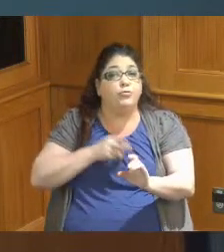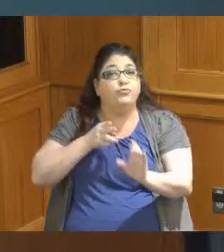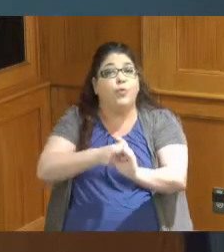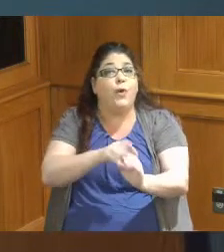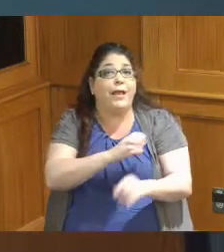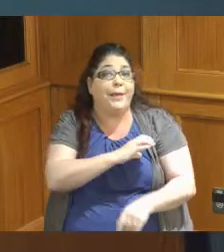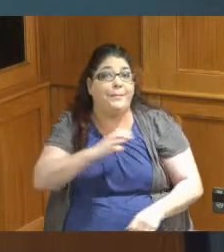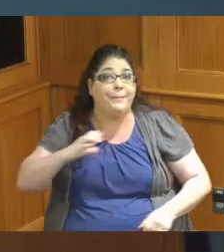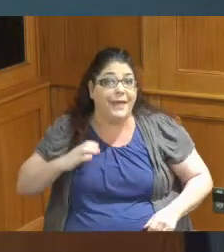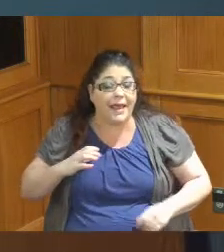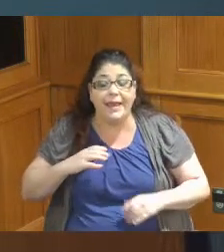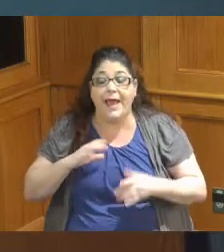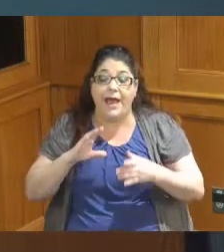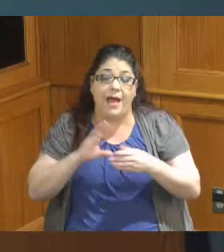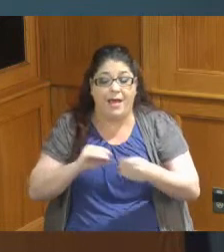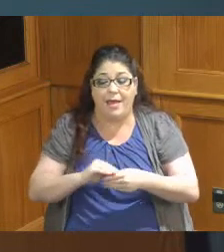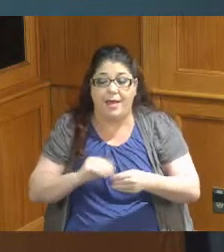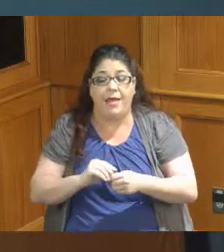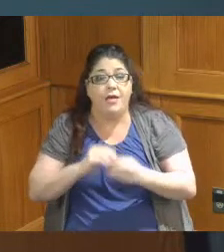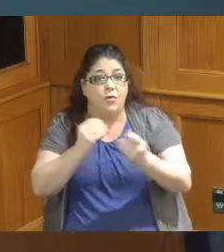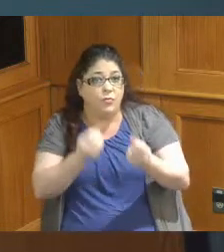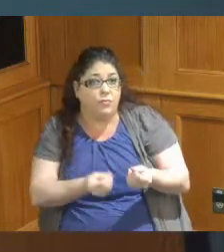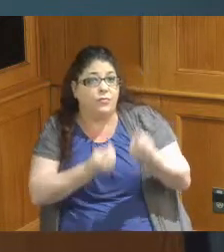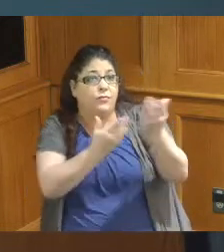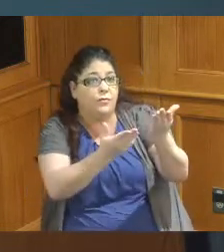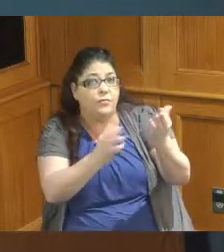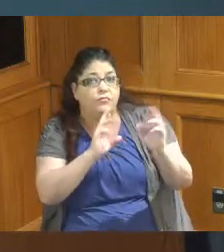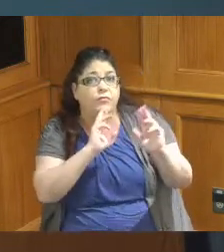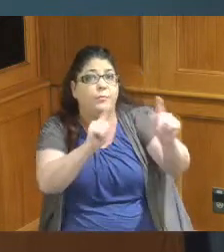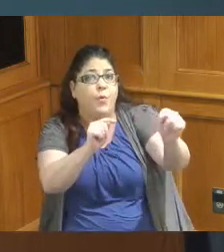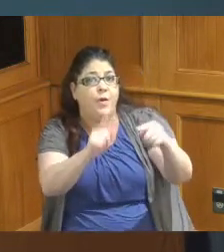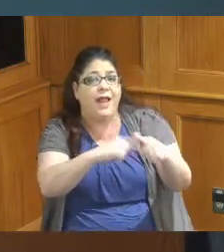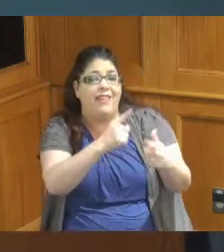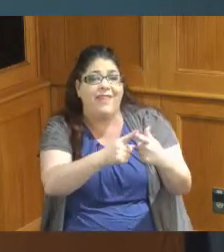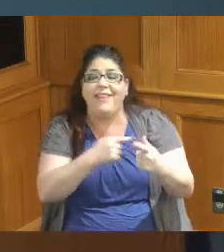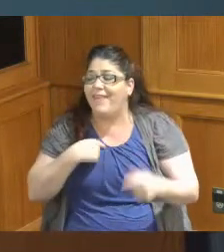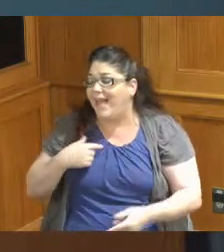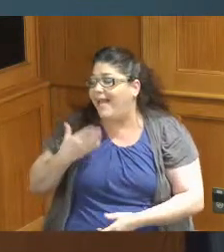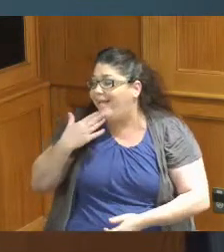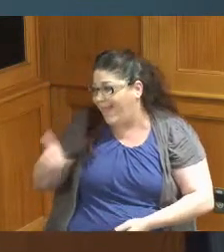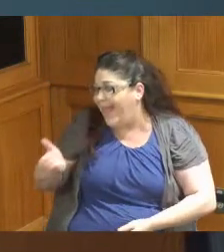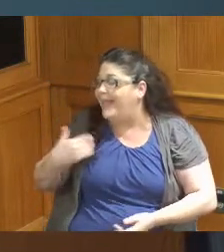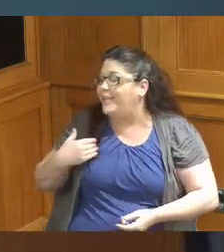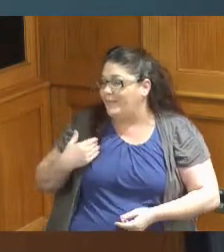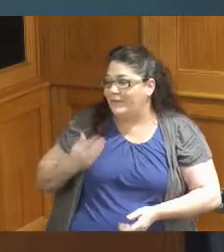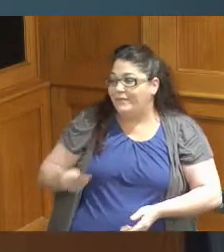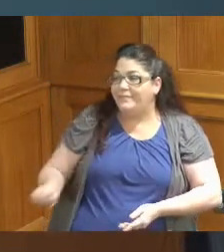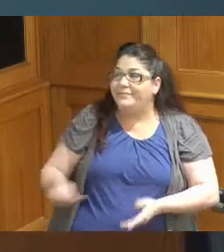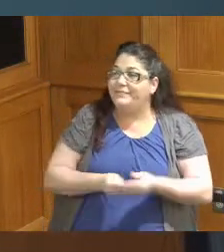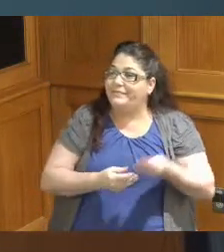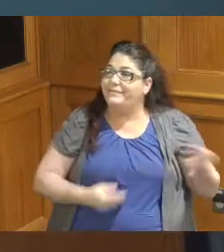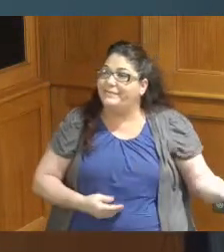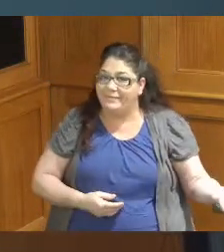you give a report and it goes and collect dust and we have not done that we as a board have